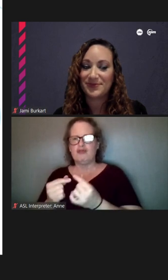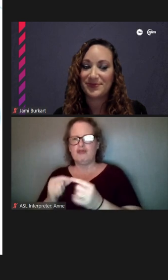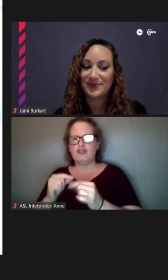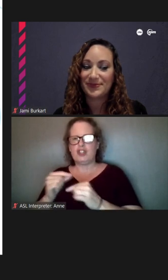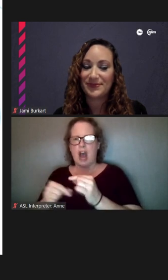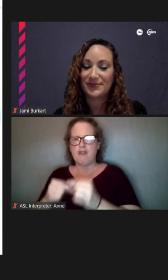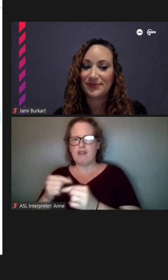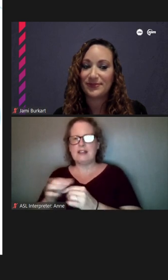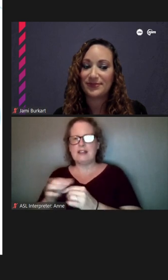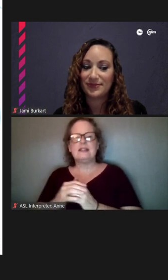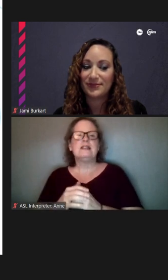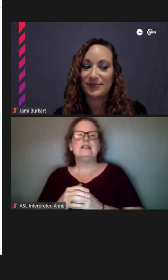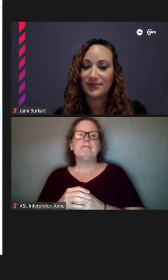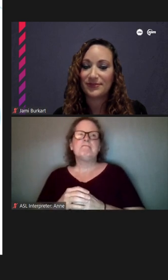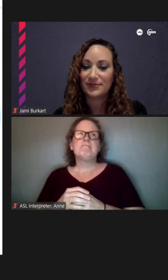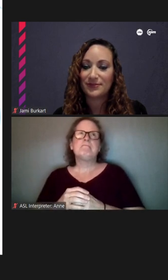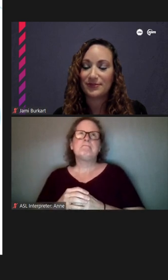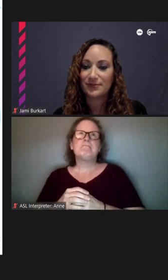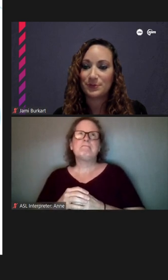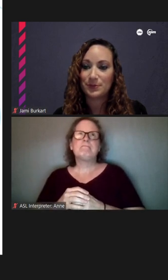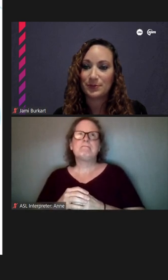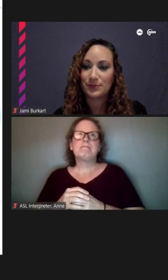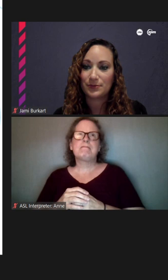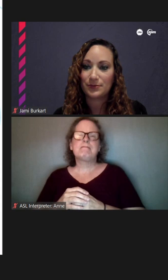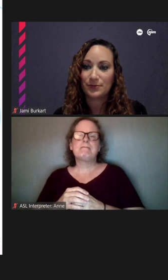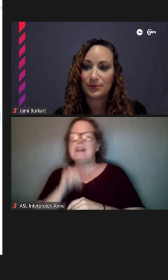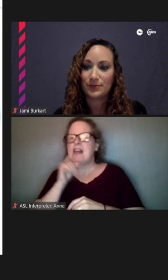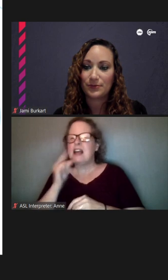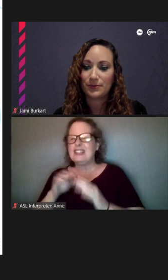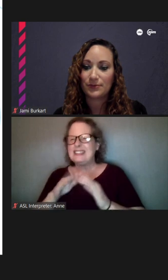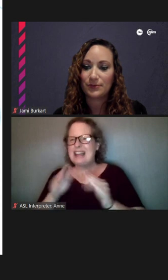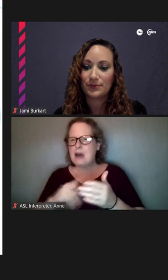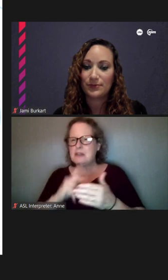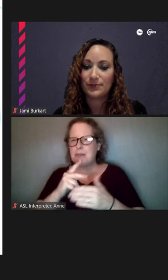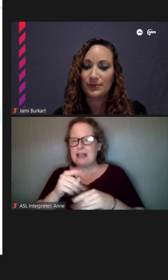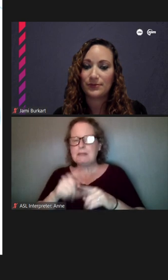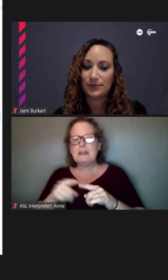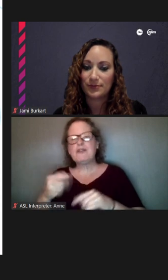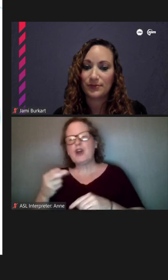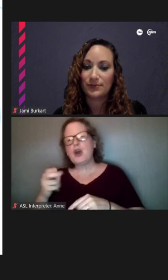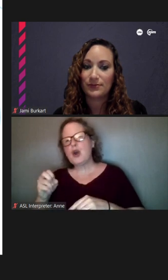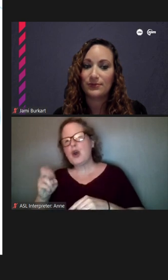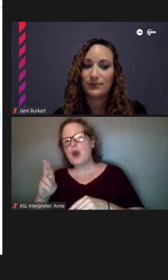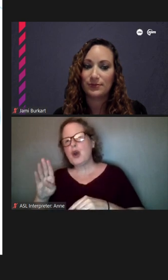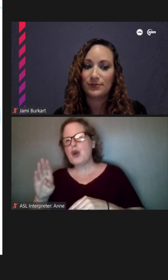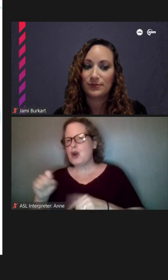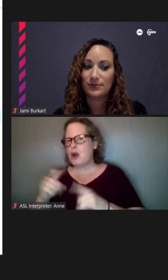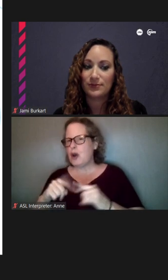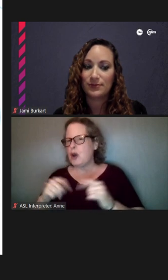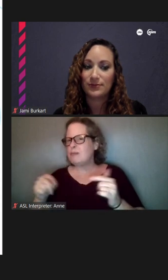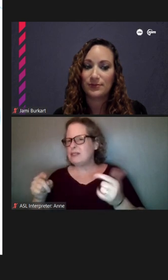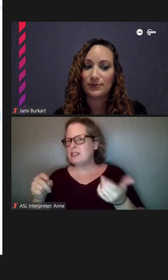house plants. It could be like the different herbs as well. I know for the the Urban Garden,